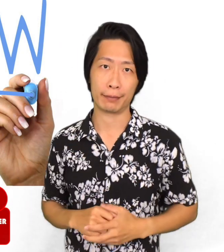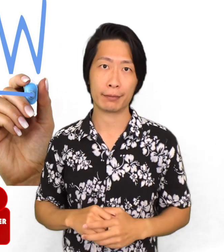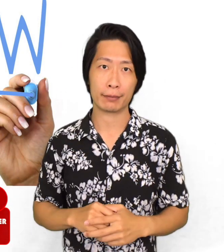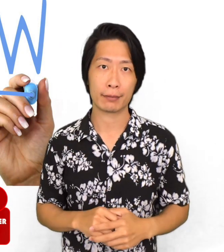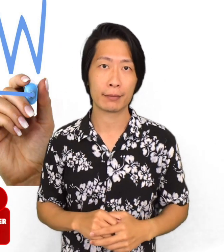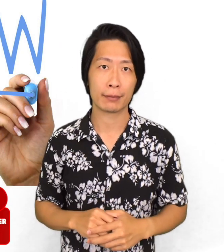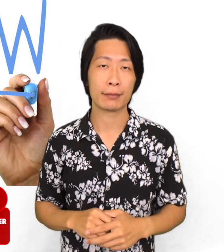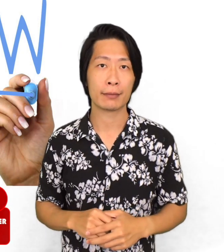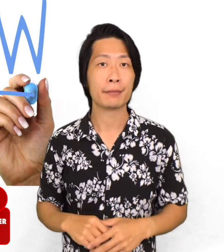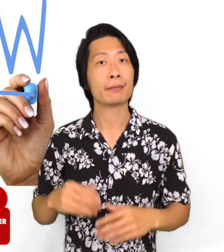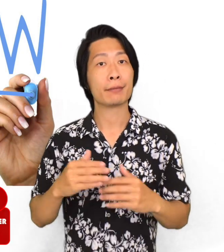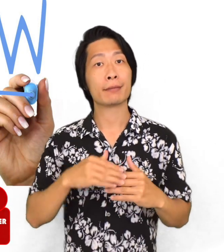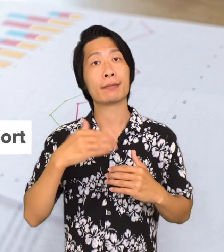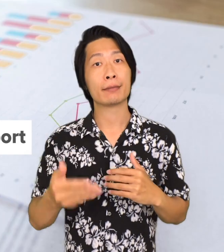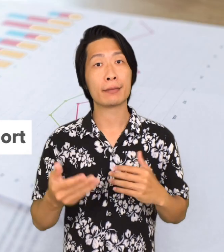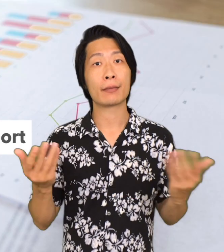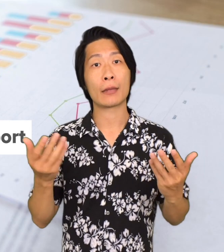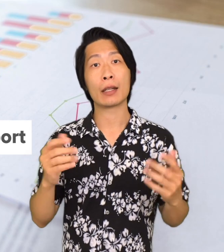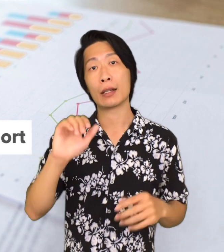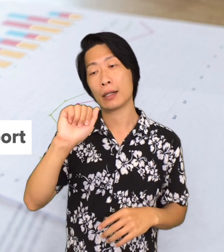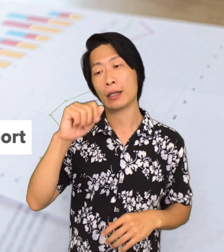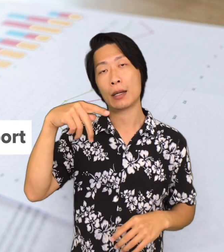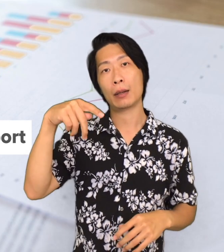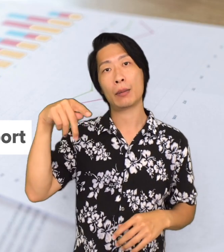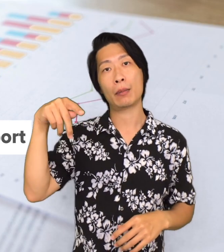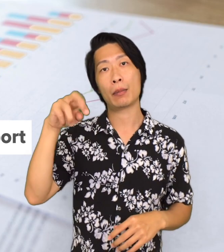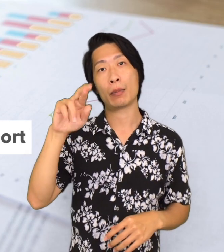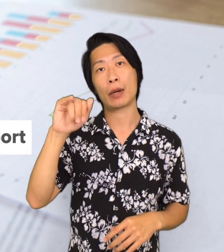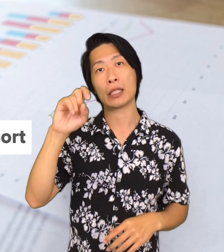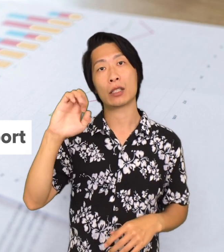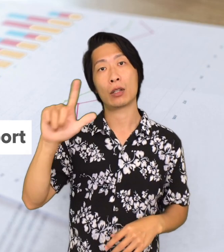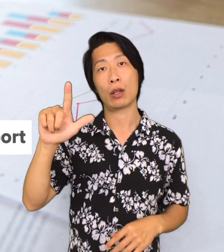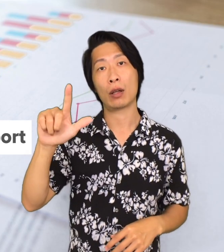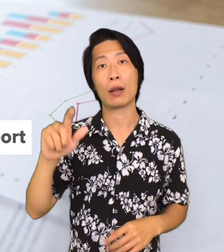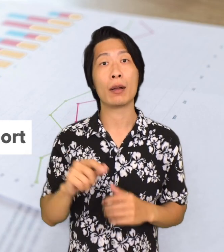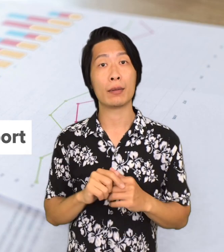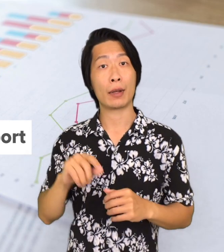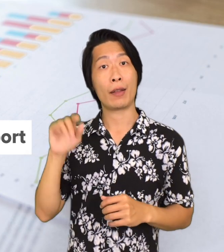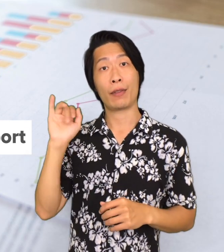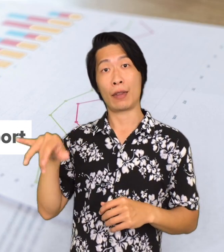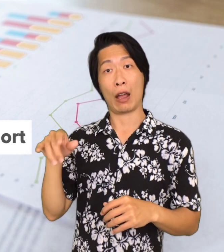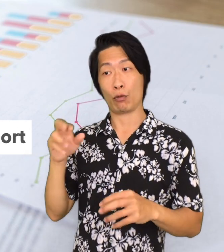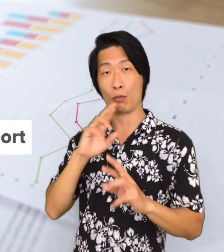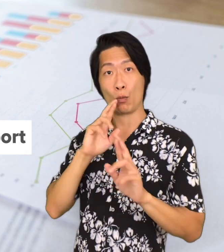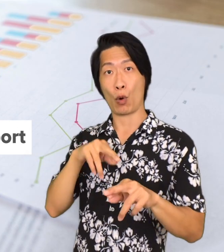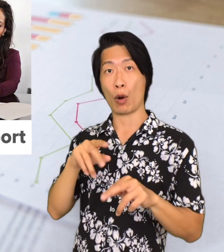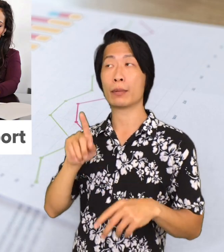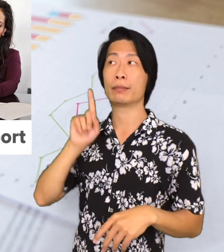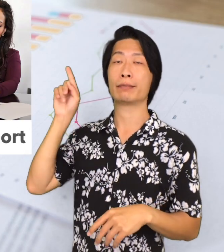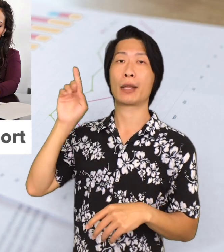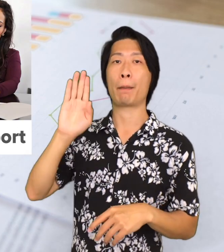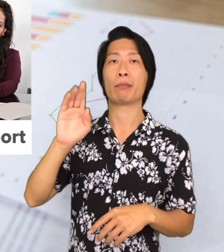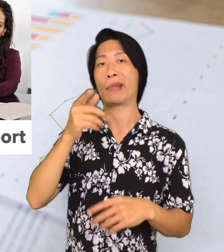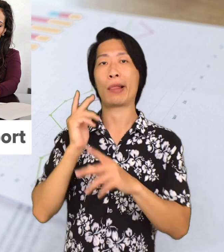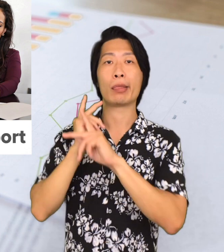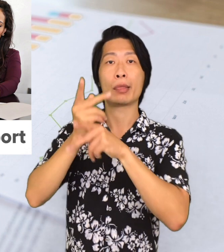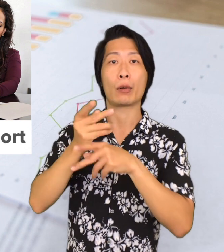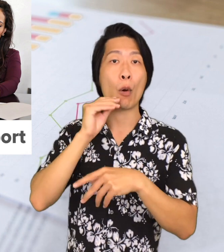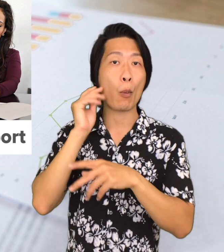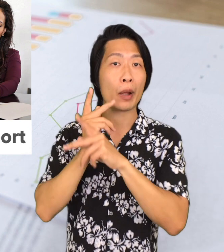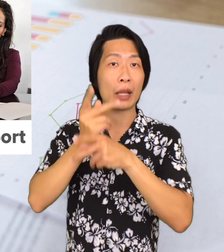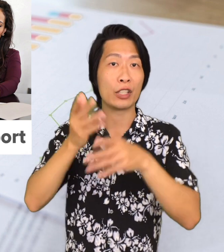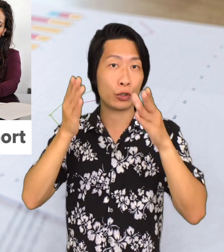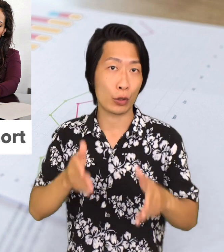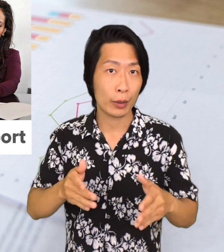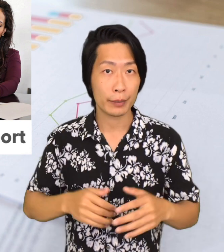Next is an appraisal. This appraisal report will be conducted by the lender.